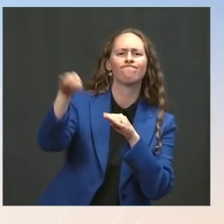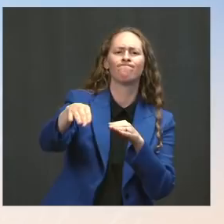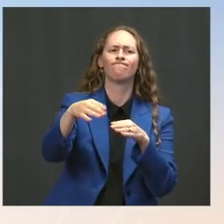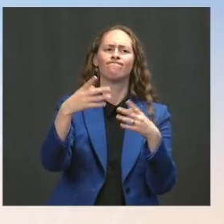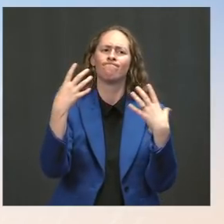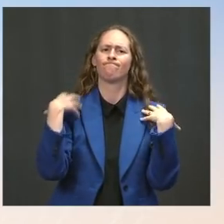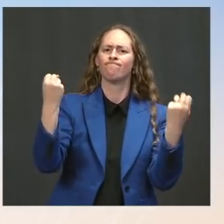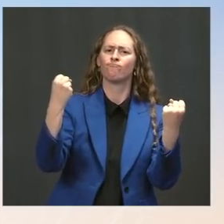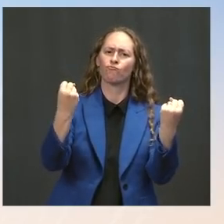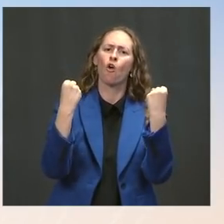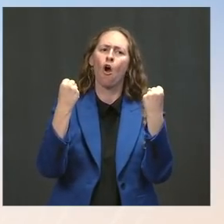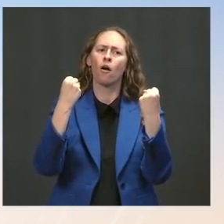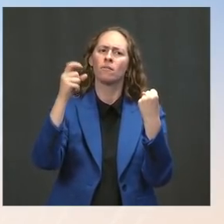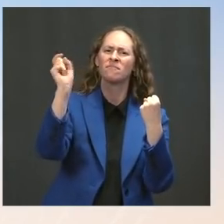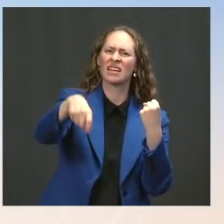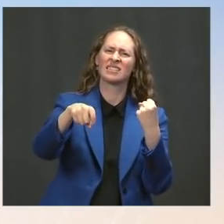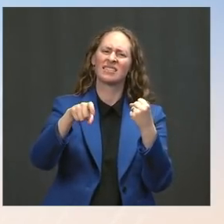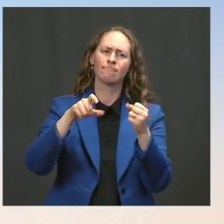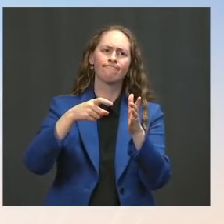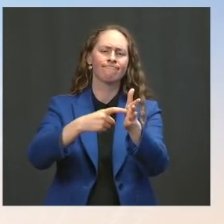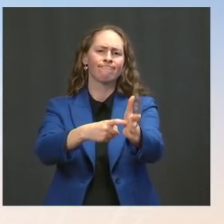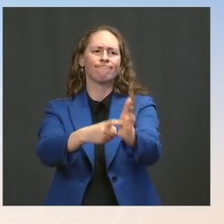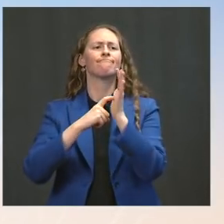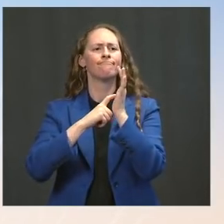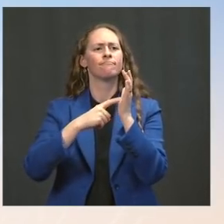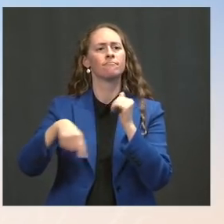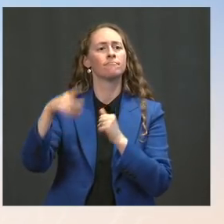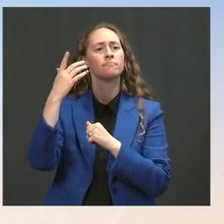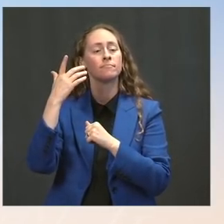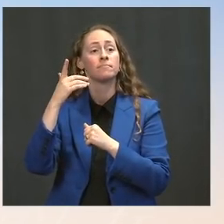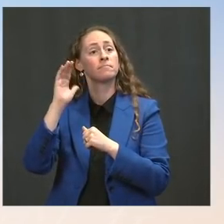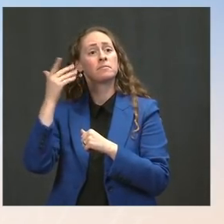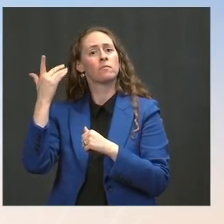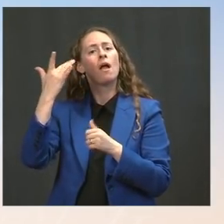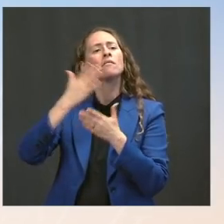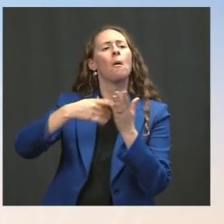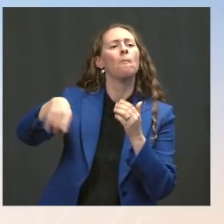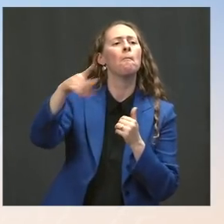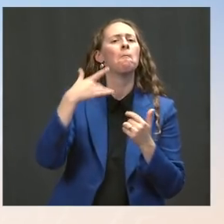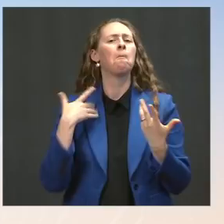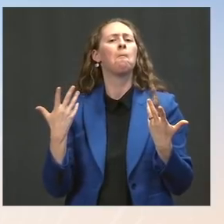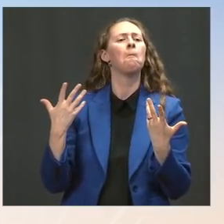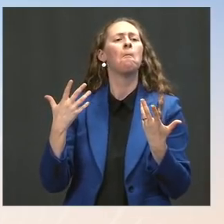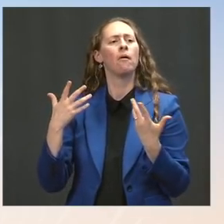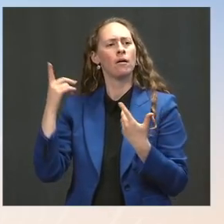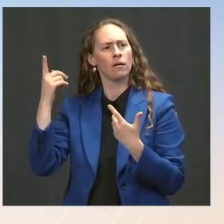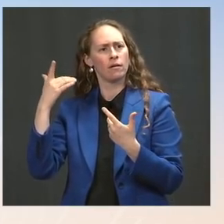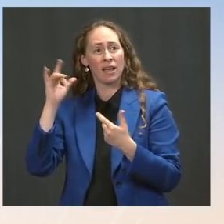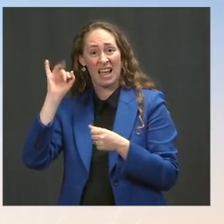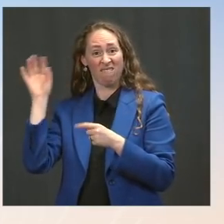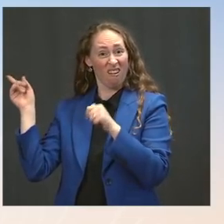Does the White House see that as a role that it should be taking? And is there any danger in not doing that? Ms. Psaki: I think I just said a few minutes ago